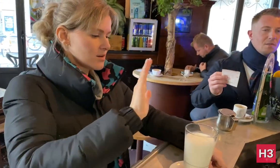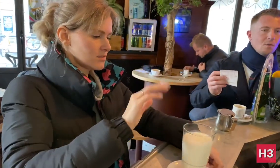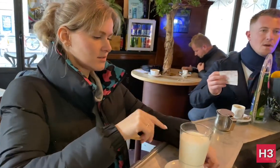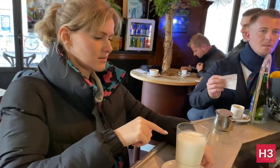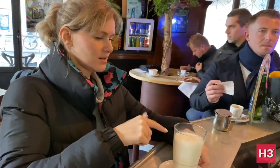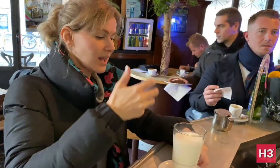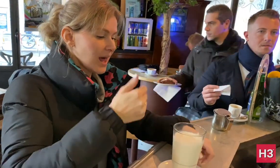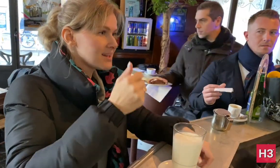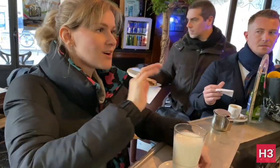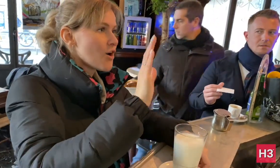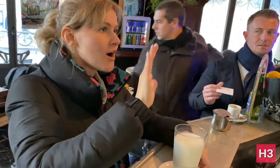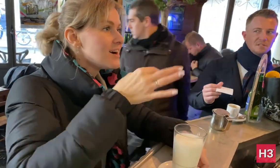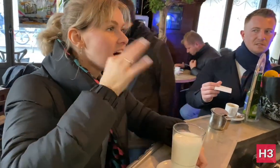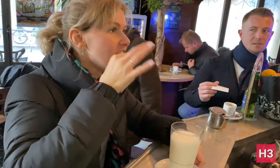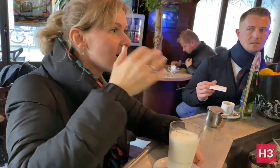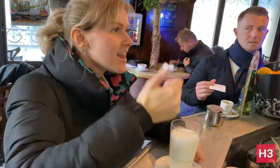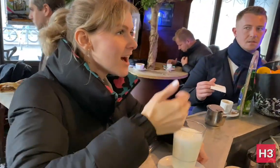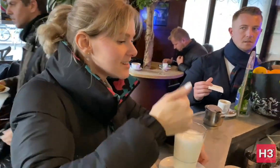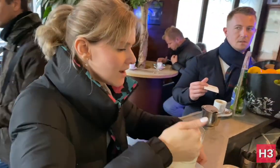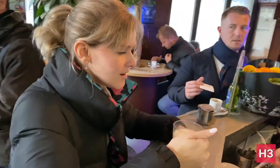Wait, no. That's milk? No, I want a caffe latte!